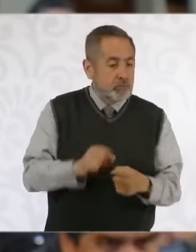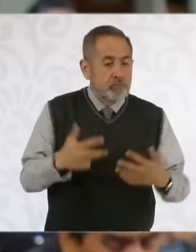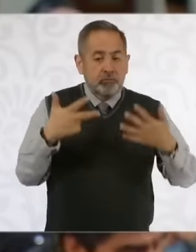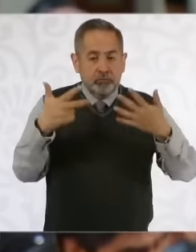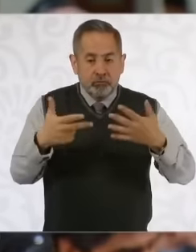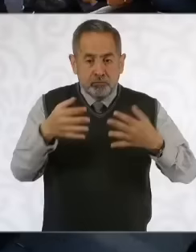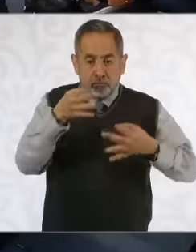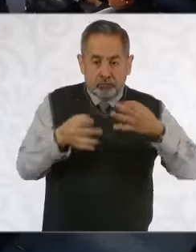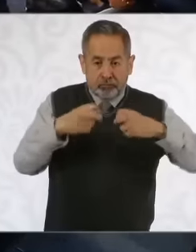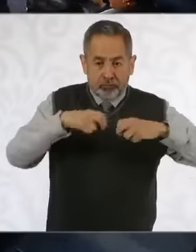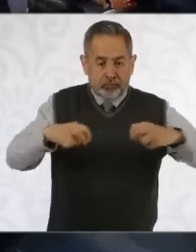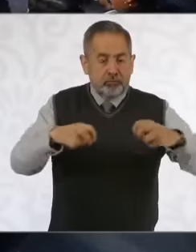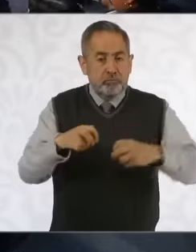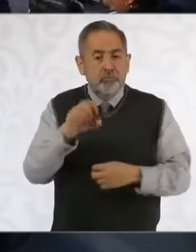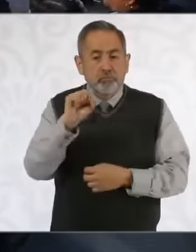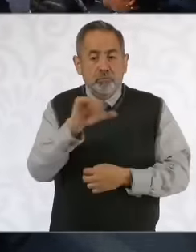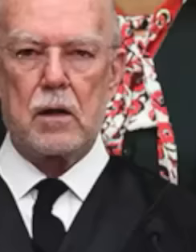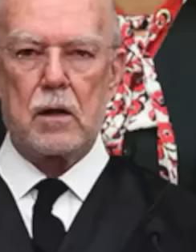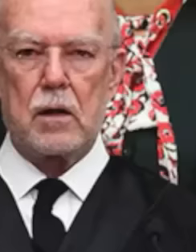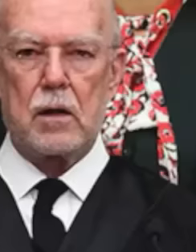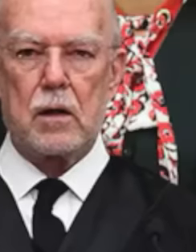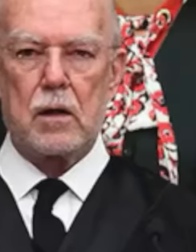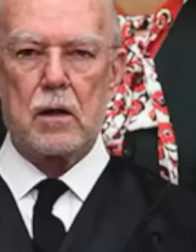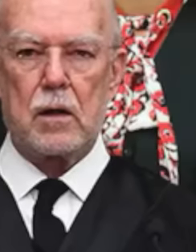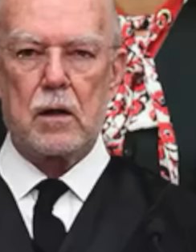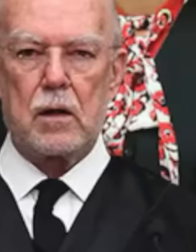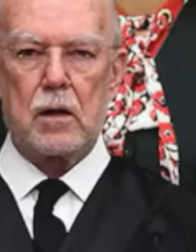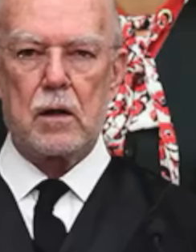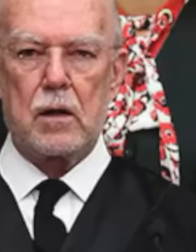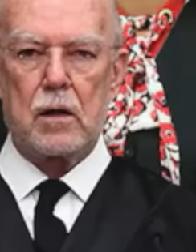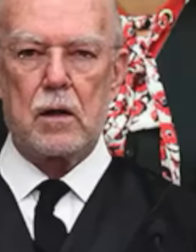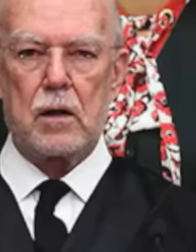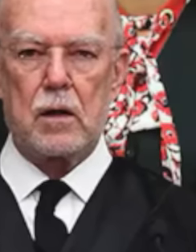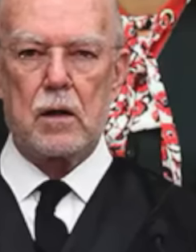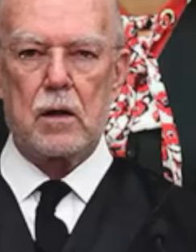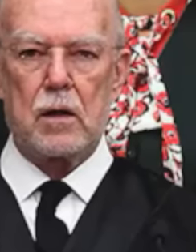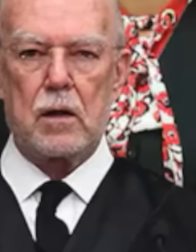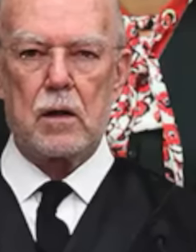court present in their resignation a resignation that It is not going to be immediate but it would come until the year